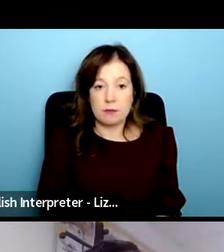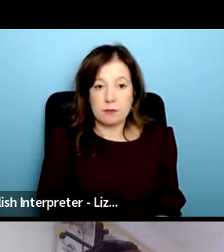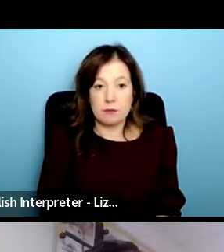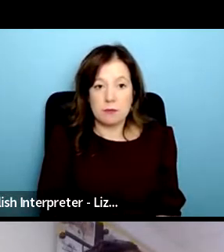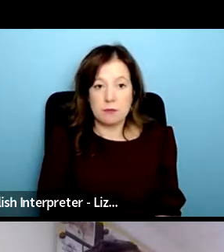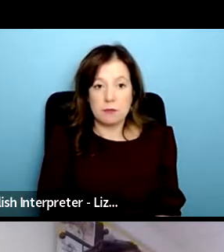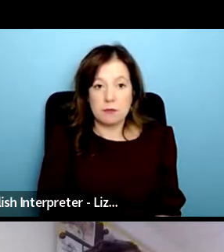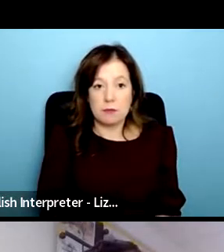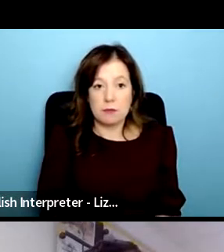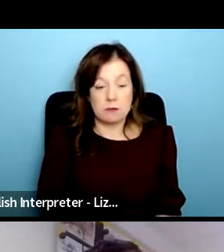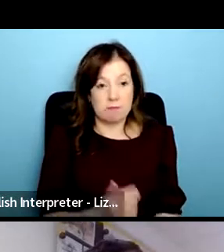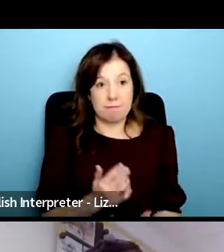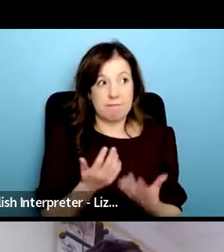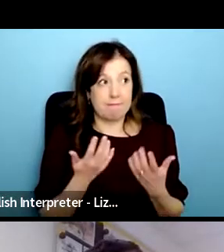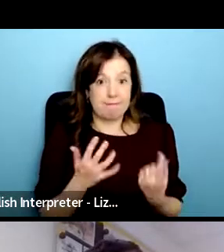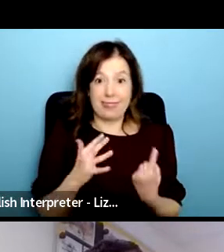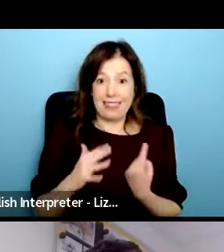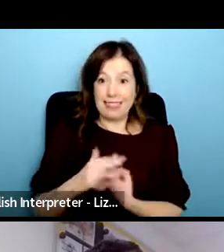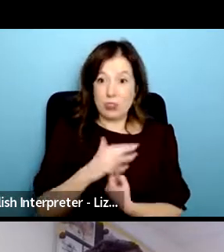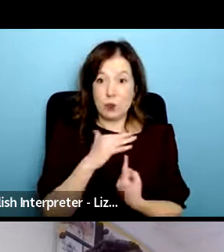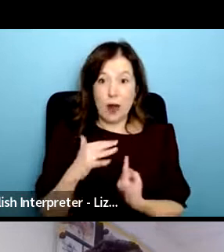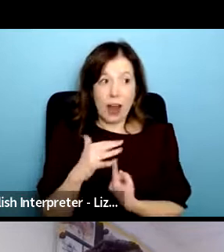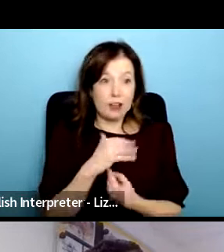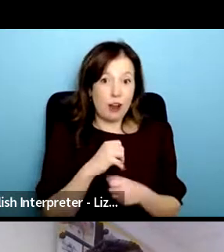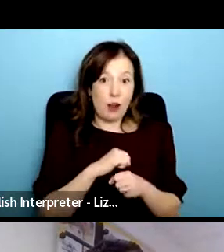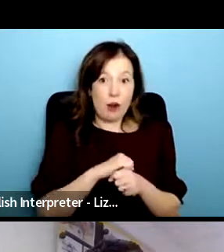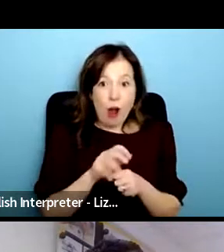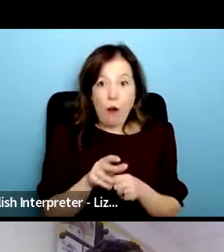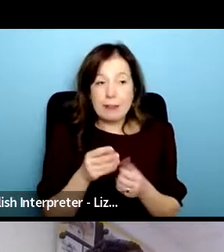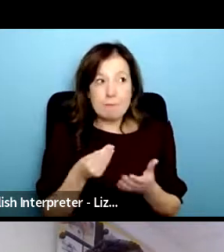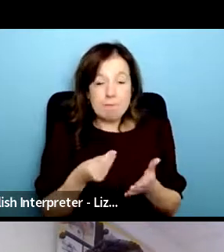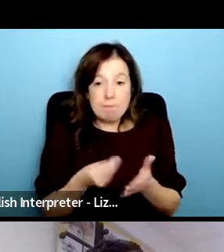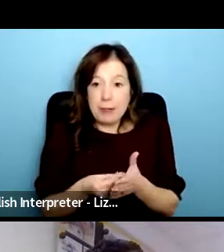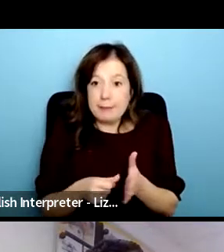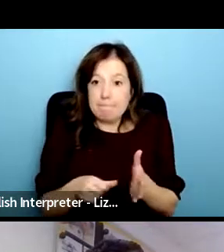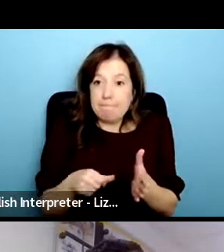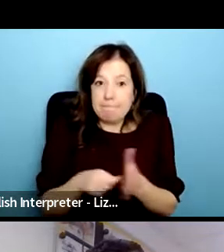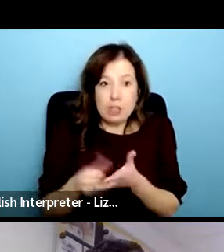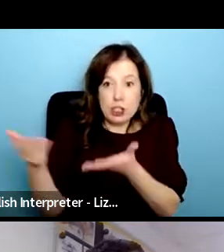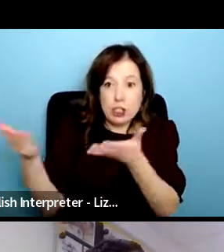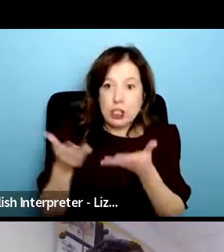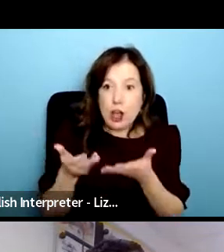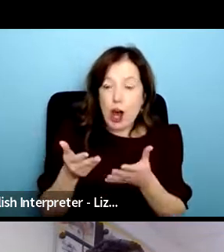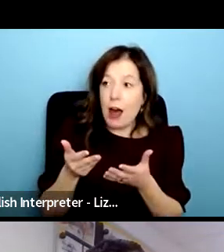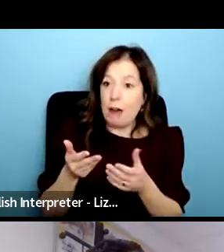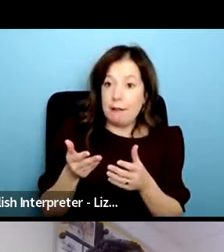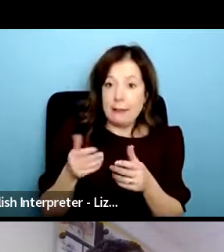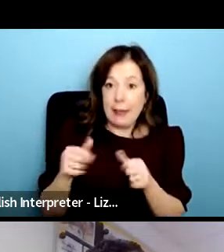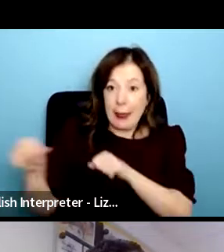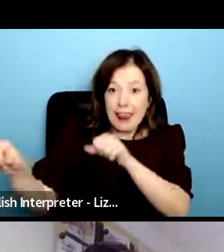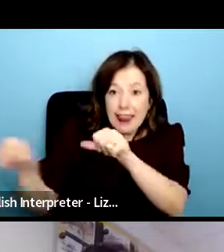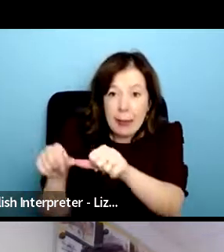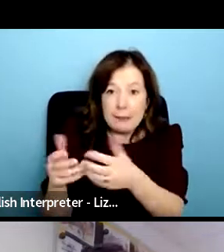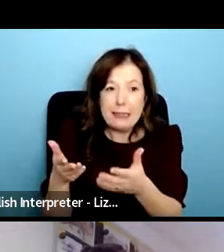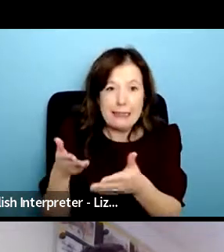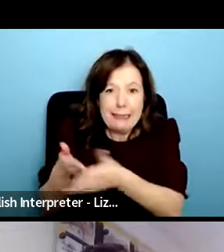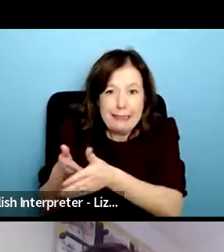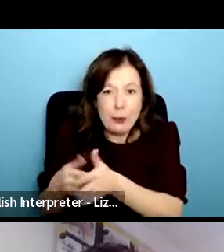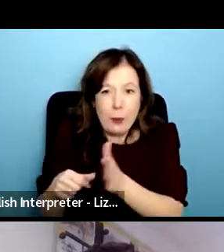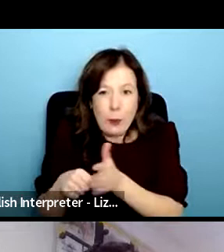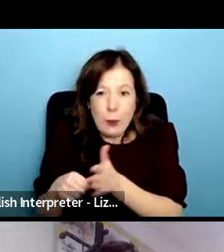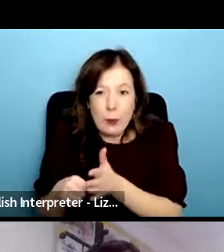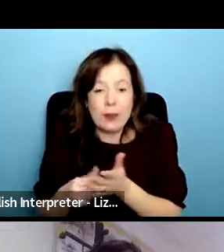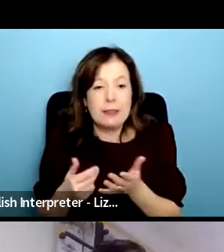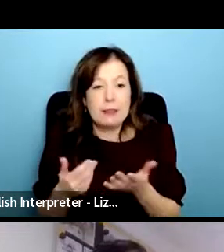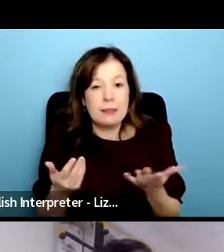context i guess of austerity and of stretched services and how that impacts your work um